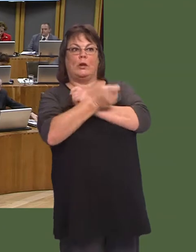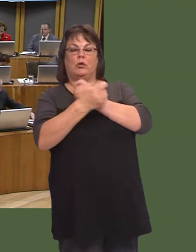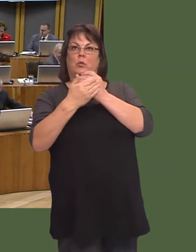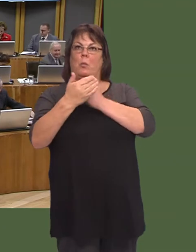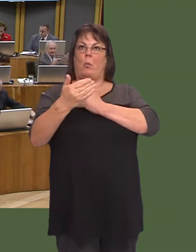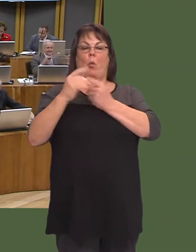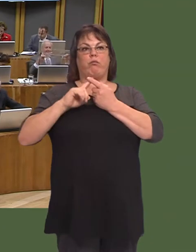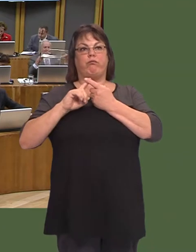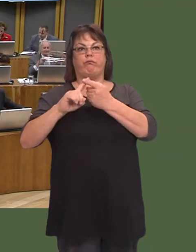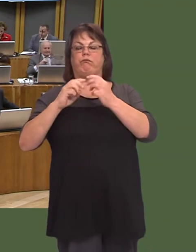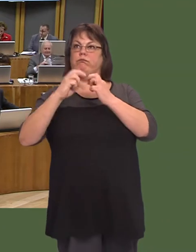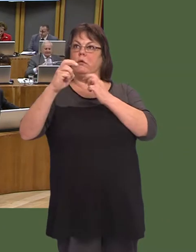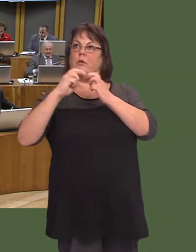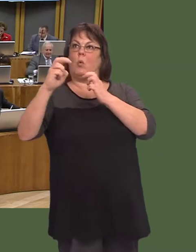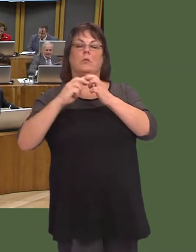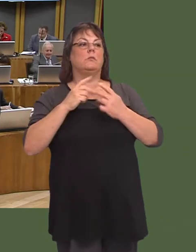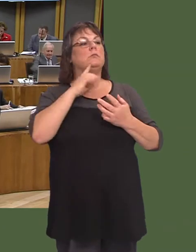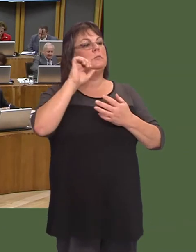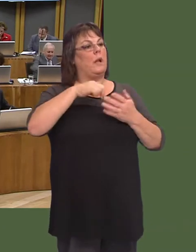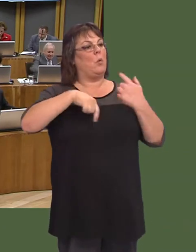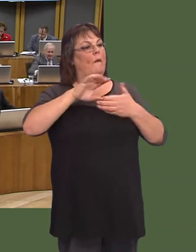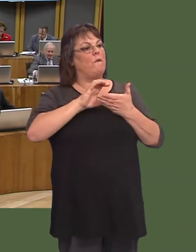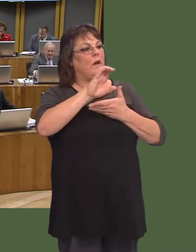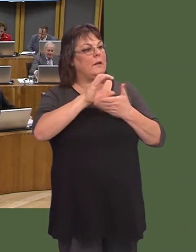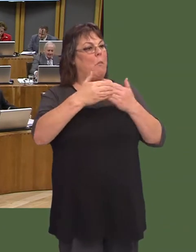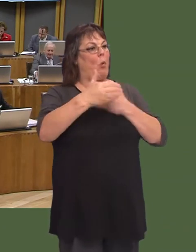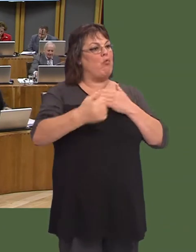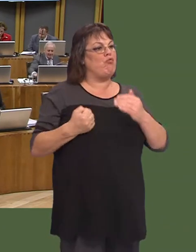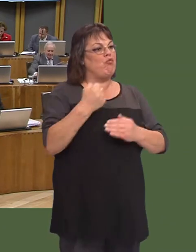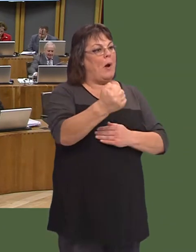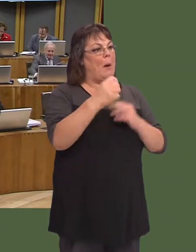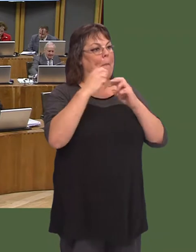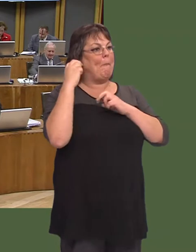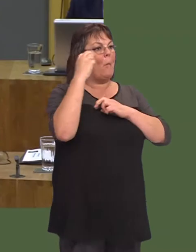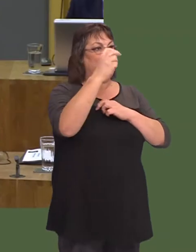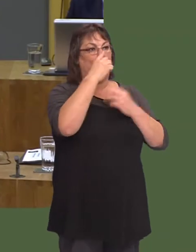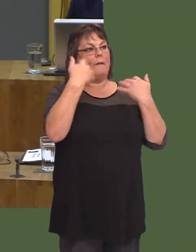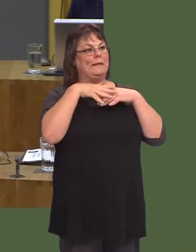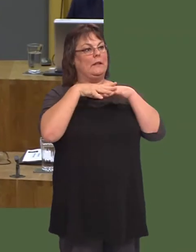(OAQ51080) Carwyn Jones: Weíre promoting sustainable transport by investing in our rail and bus services, by developing integrated public